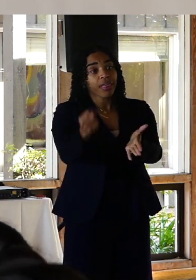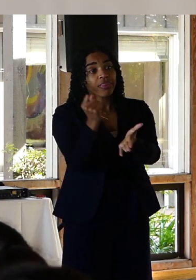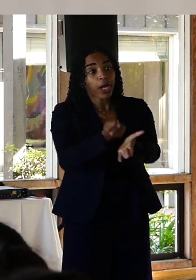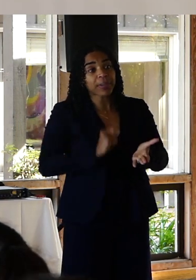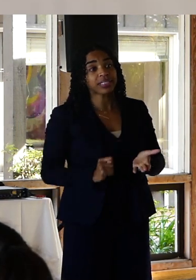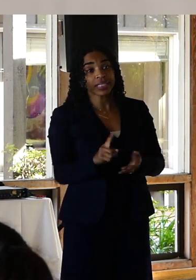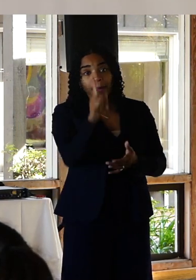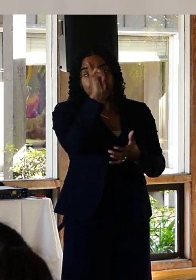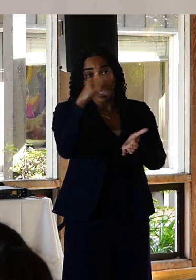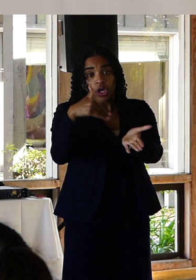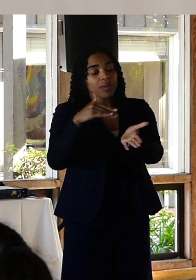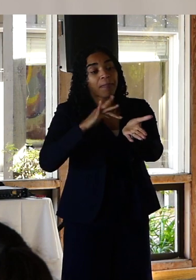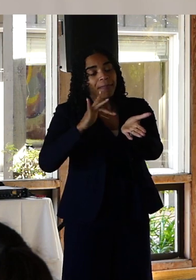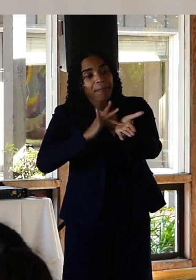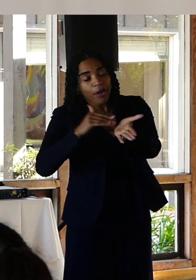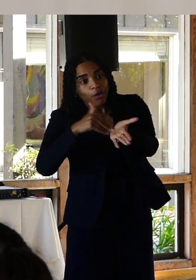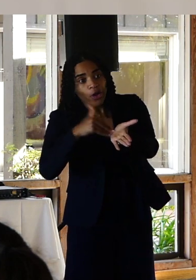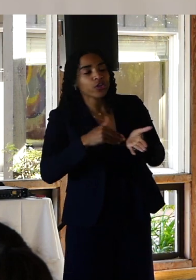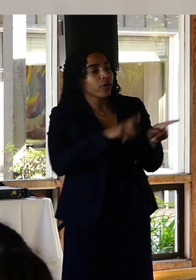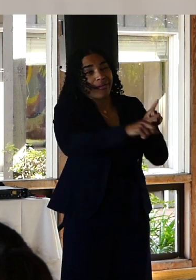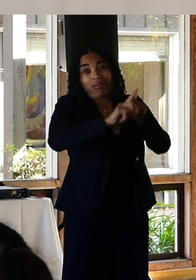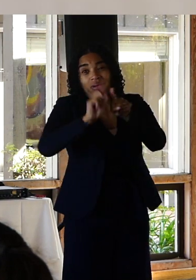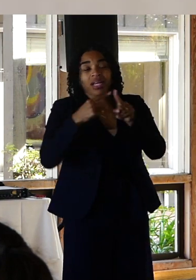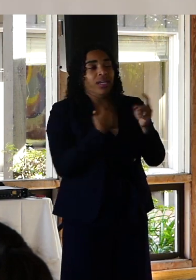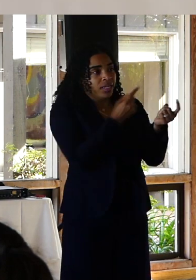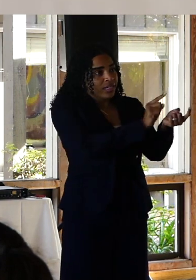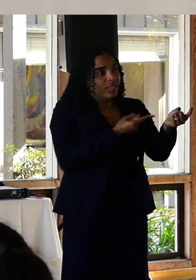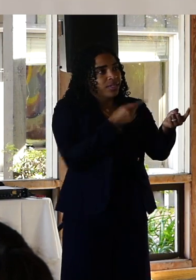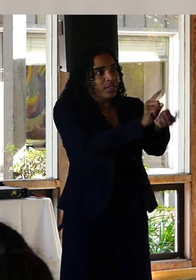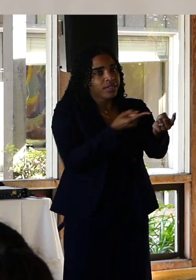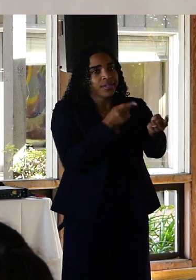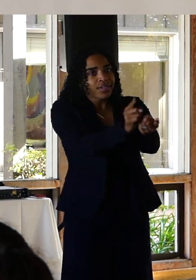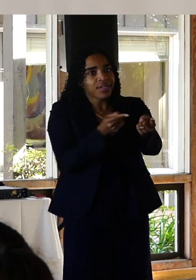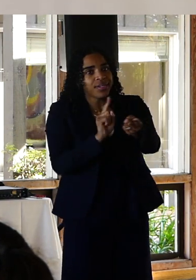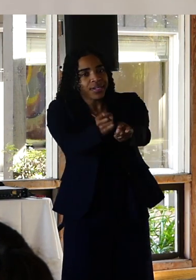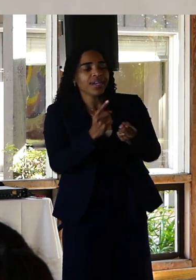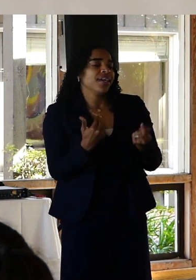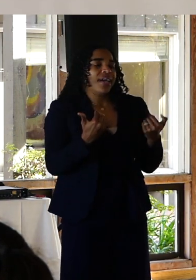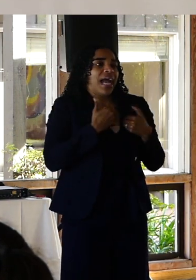therapists, medical doctors anything you can think of. I have a Psych-Med history